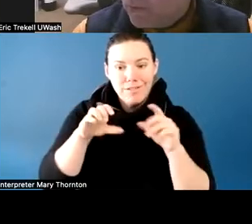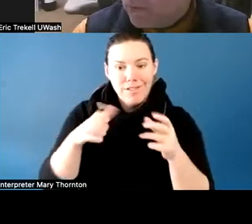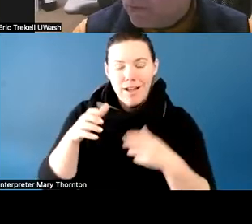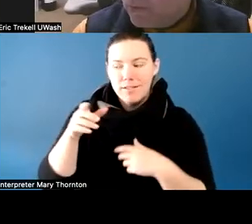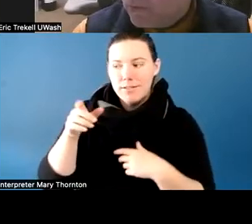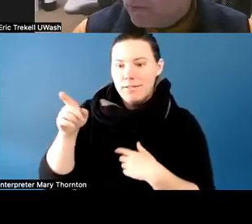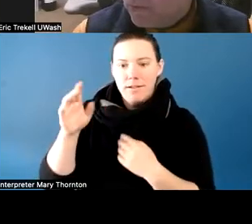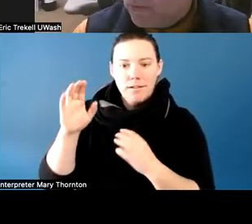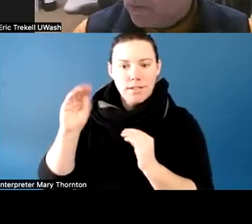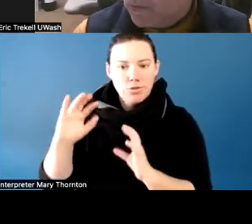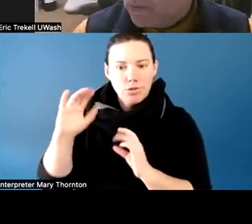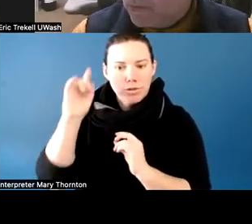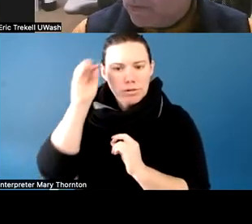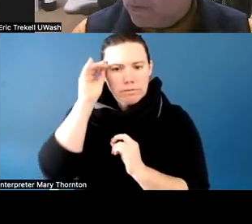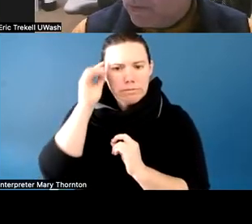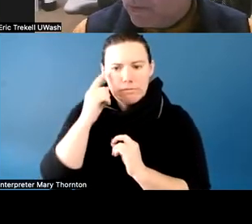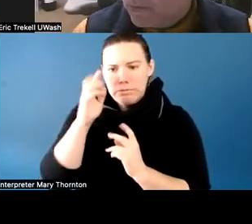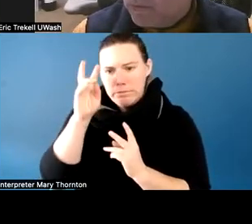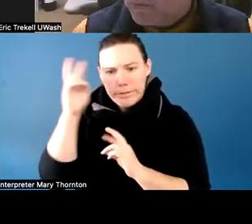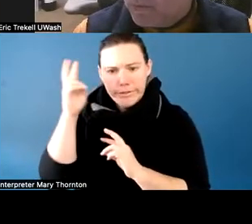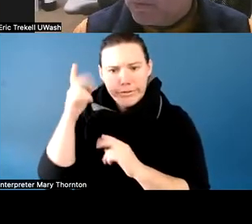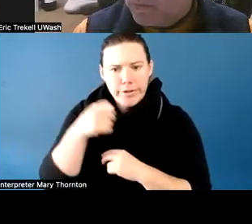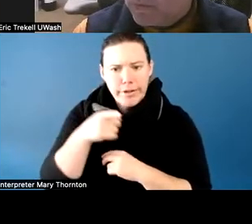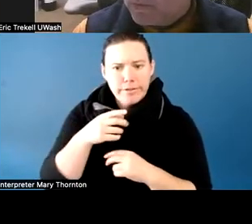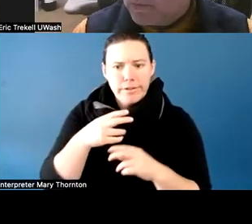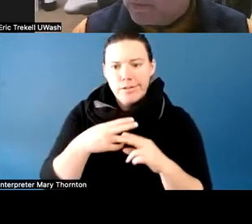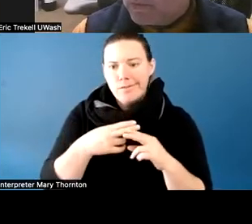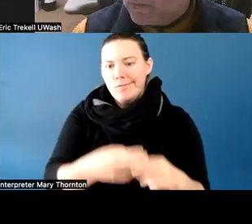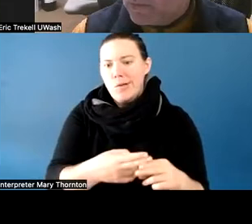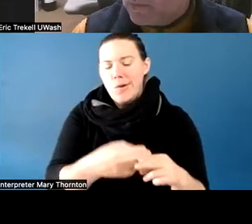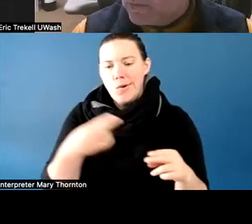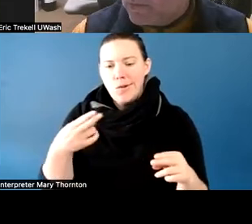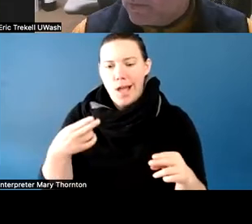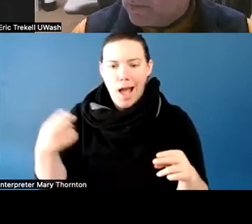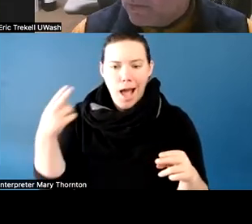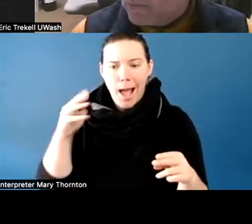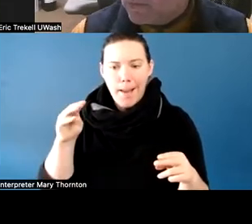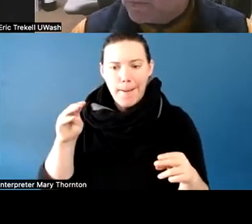And she became labeled as high maintenance, which was really, really unfortunate.